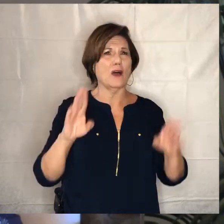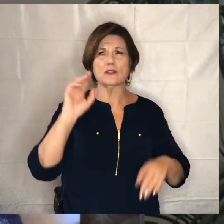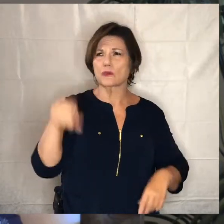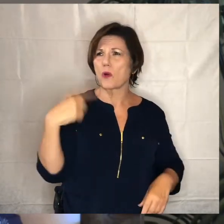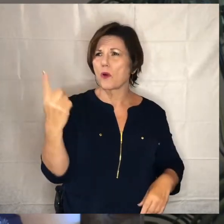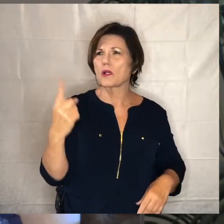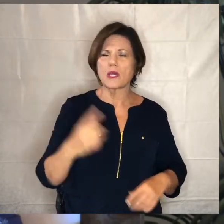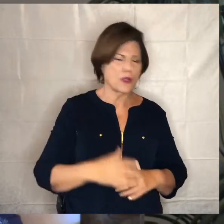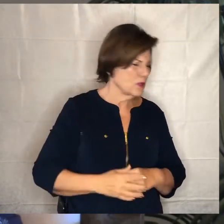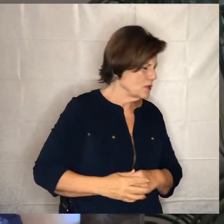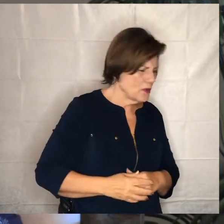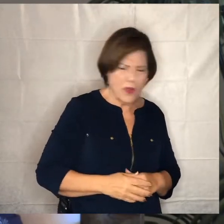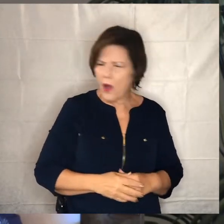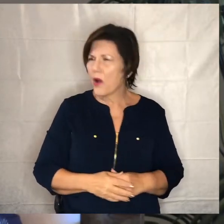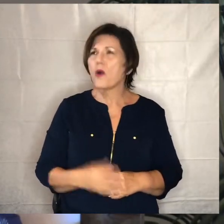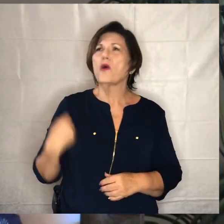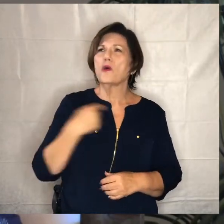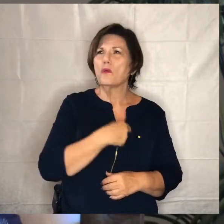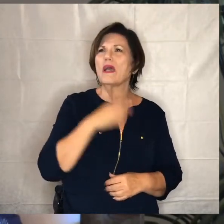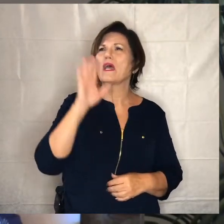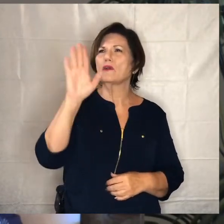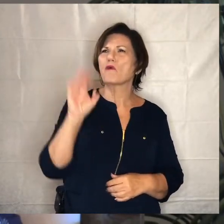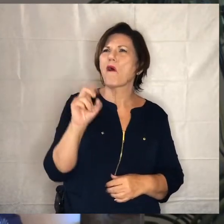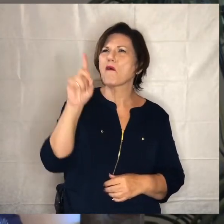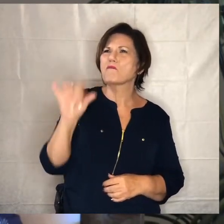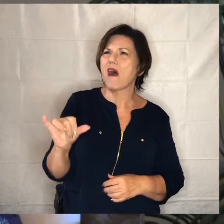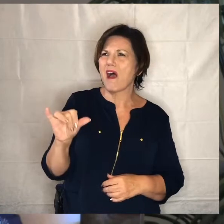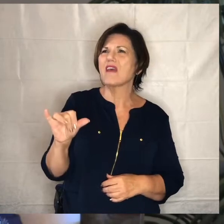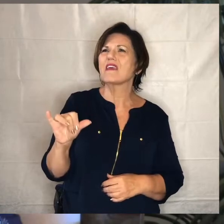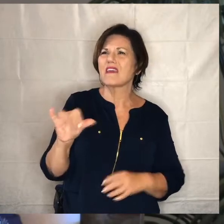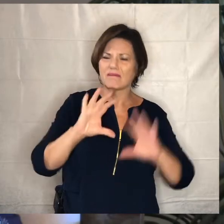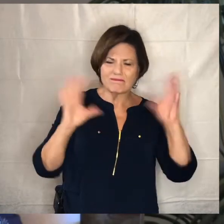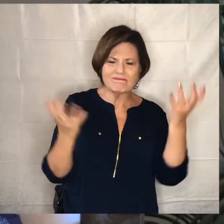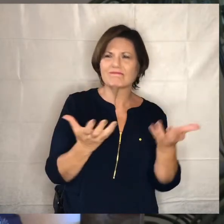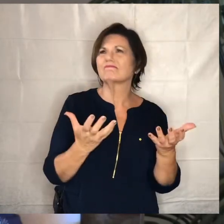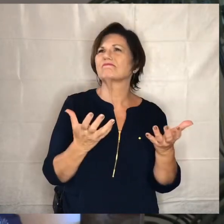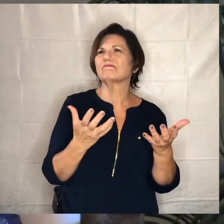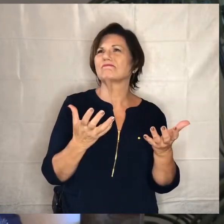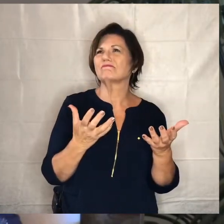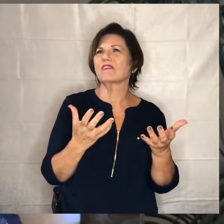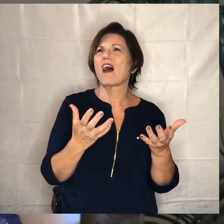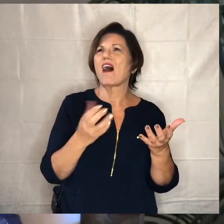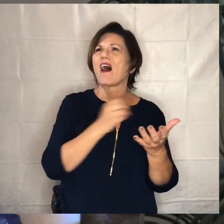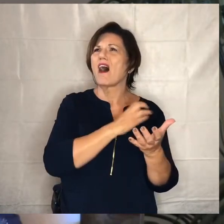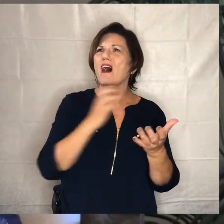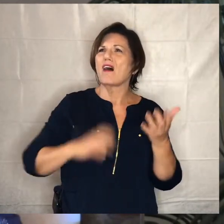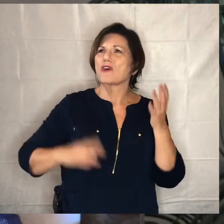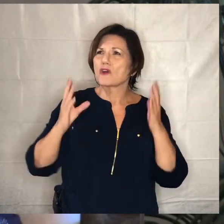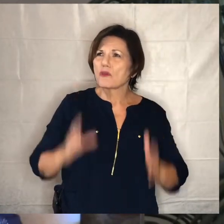we the body of christ can be gathered wherever we are that we can offer you